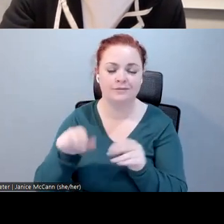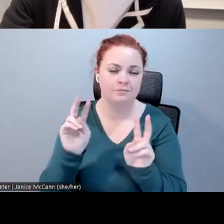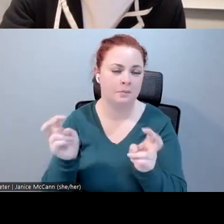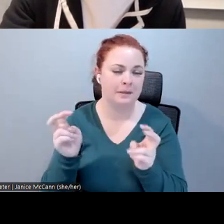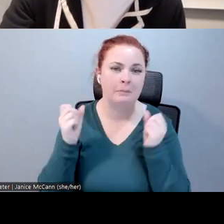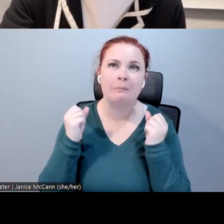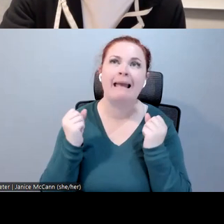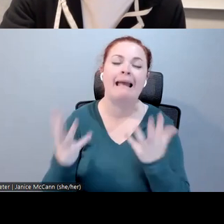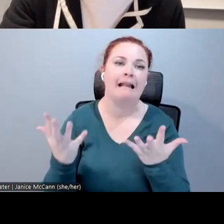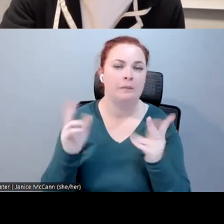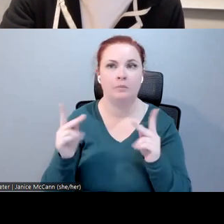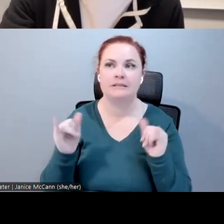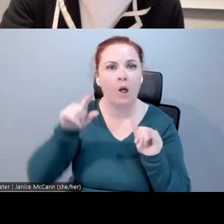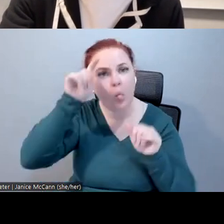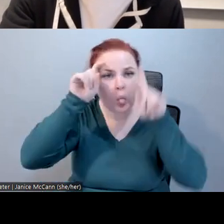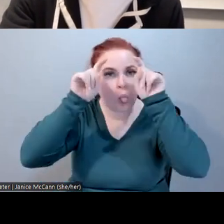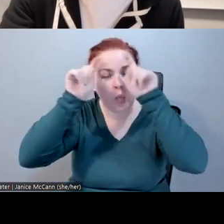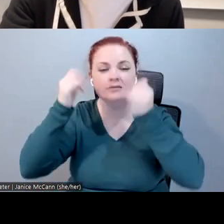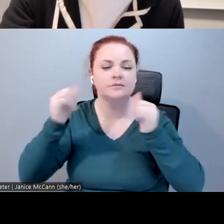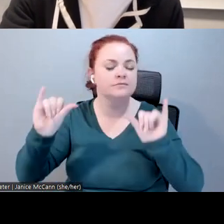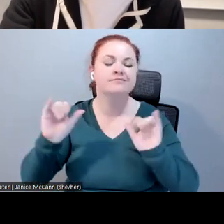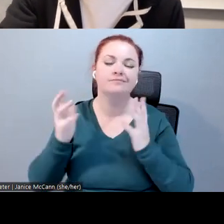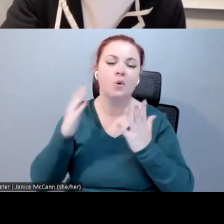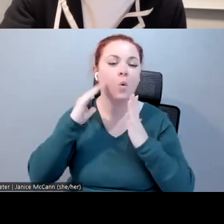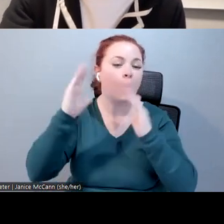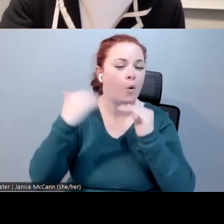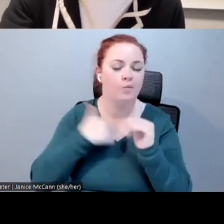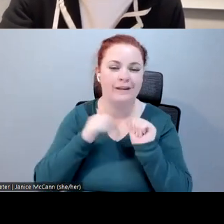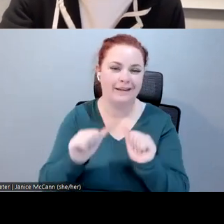and I hope we can get some airtime for some of the